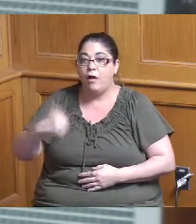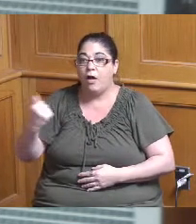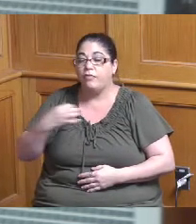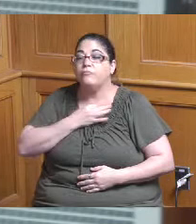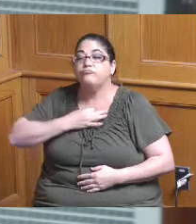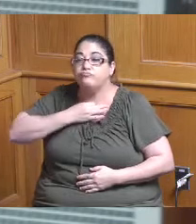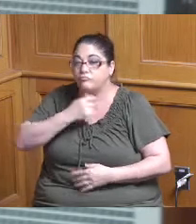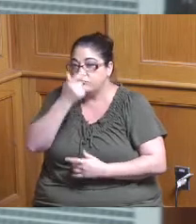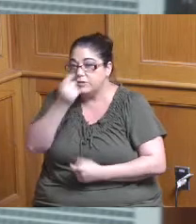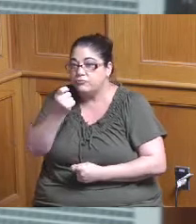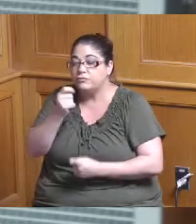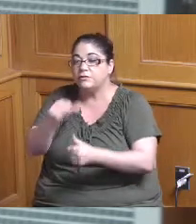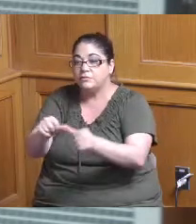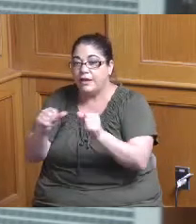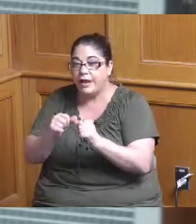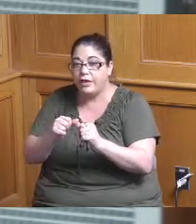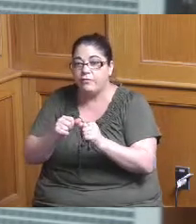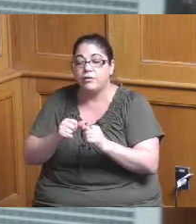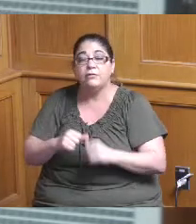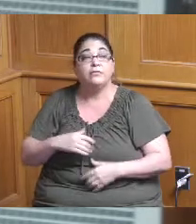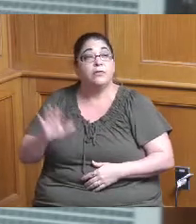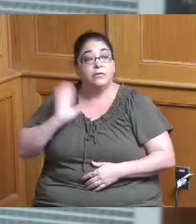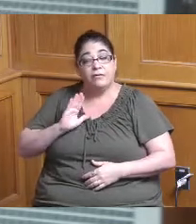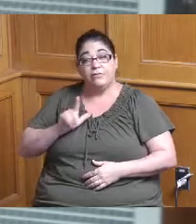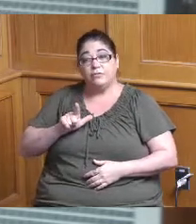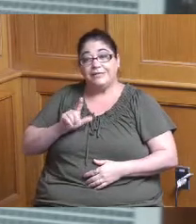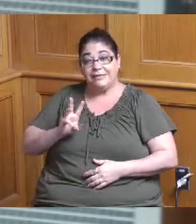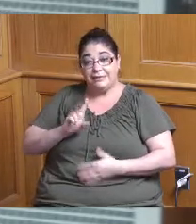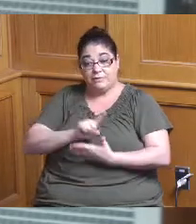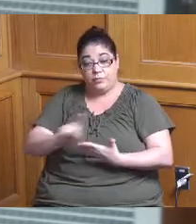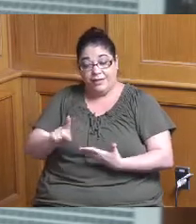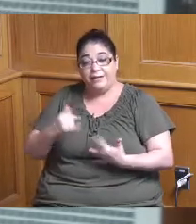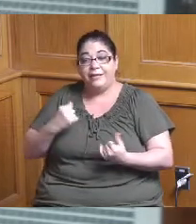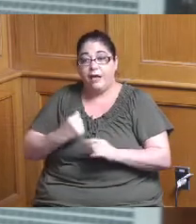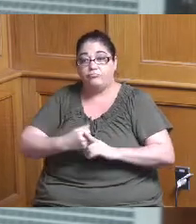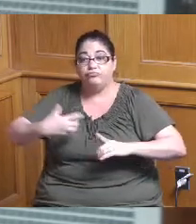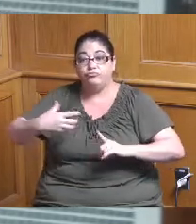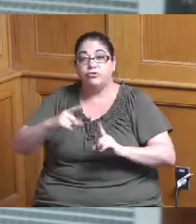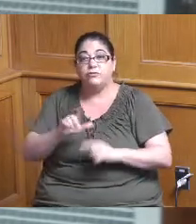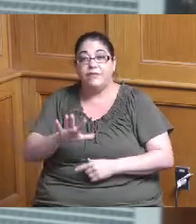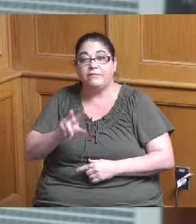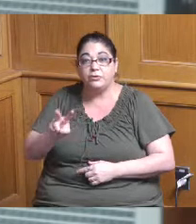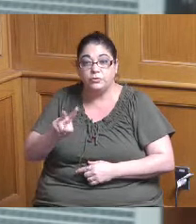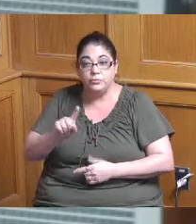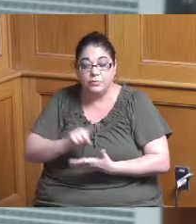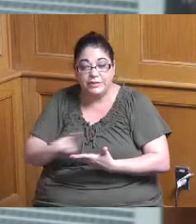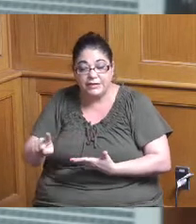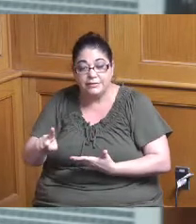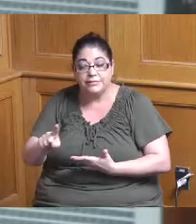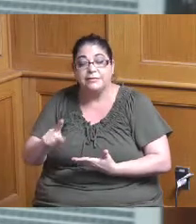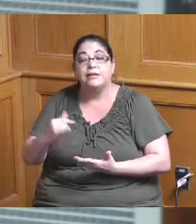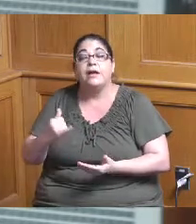expansion from 26 to 52 weeks and then increase in the hourly rate from 20 to 25 dollars an hour